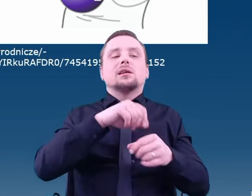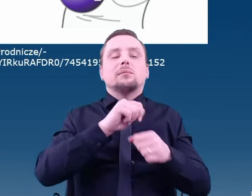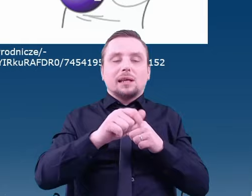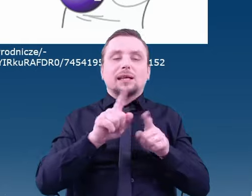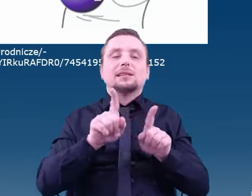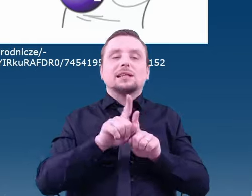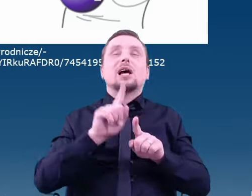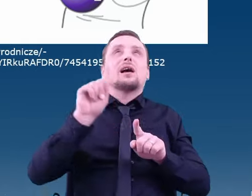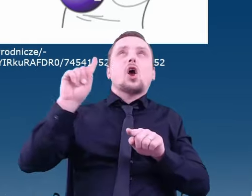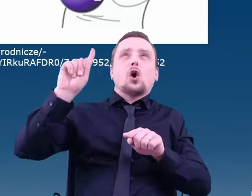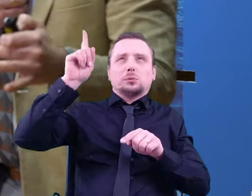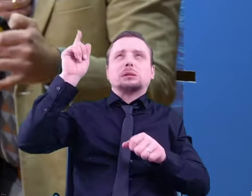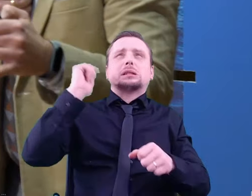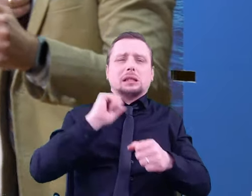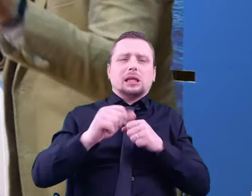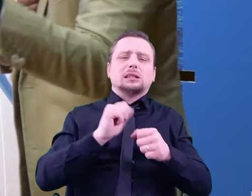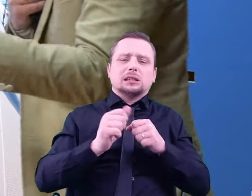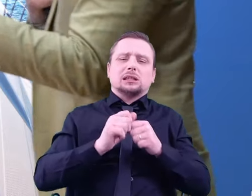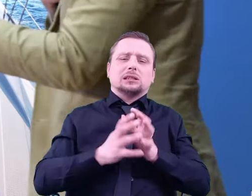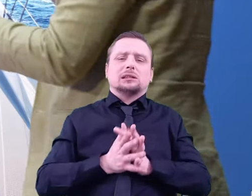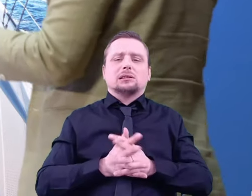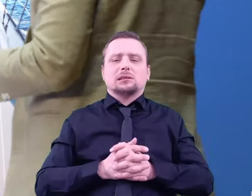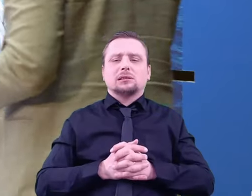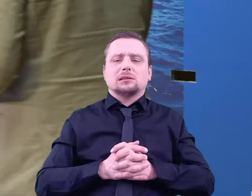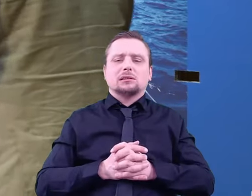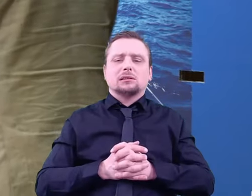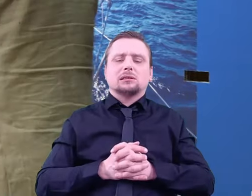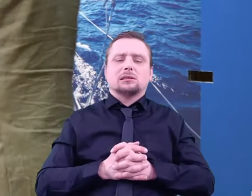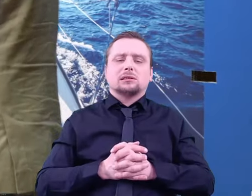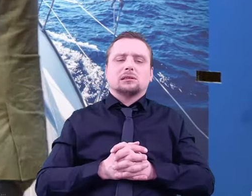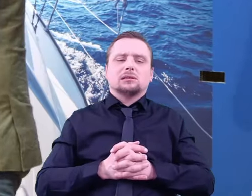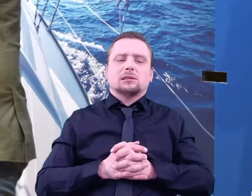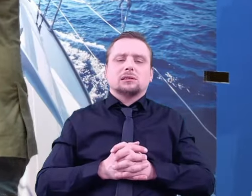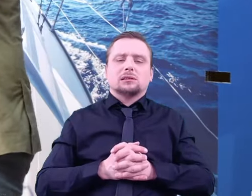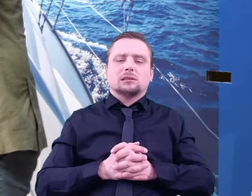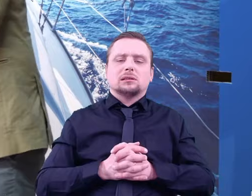We can rather rule out the possibility that there is life in every examined sample.